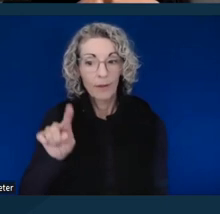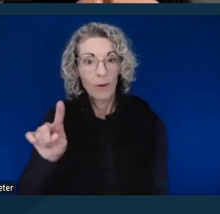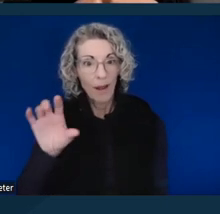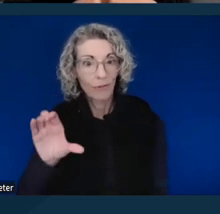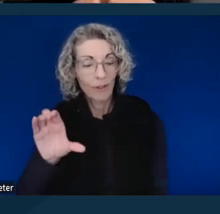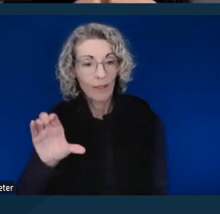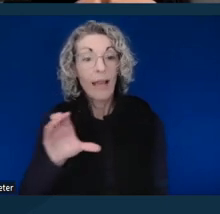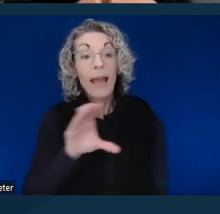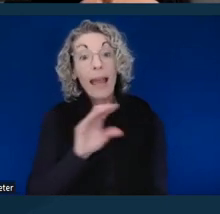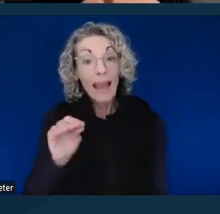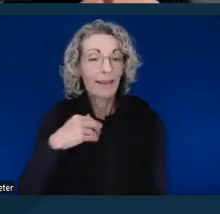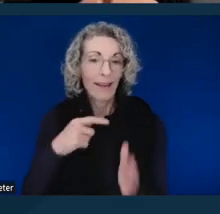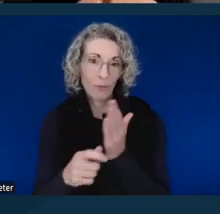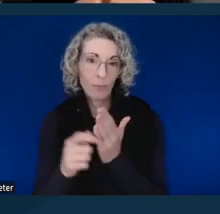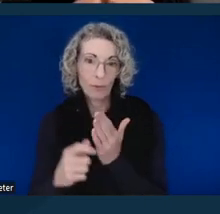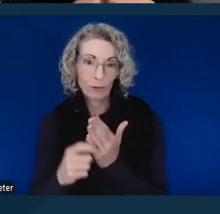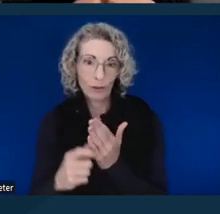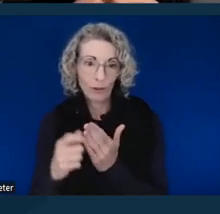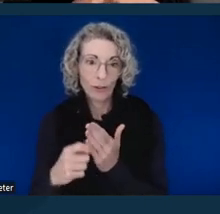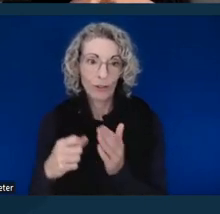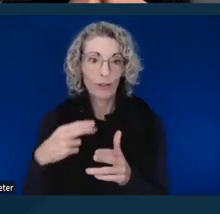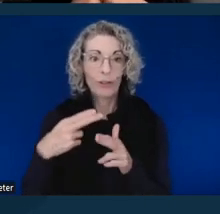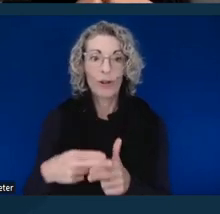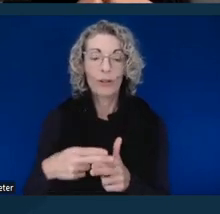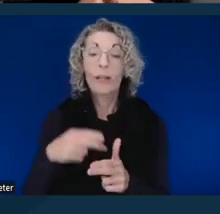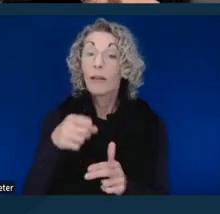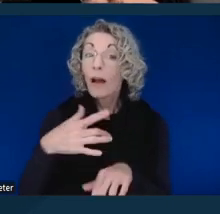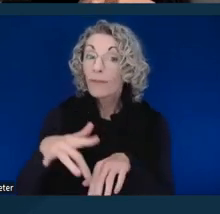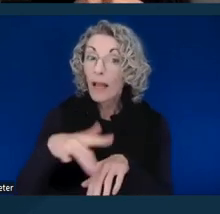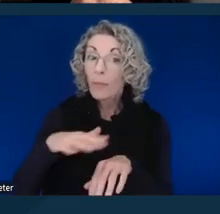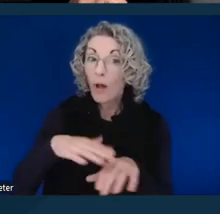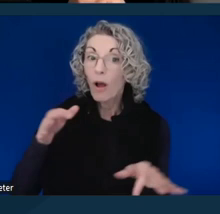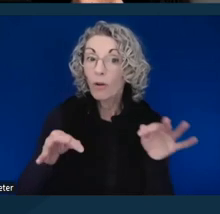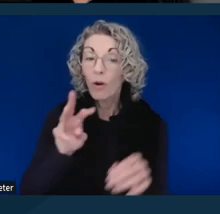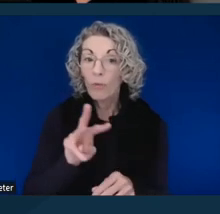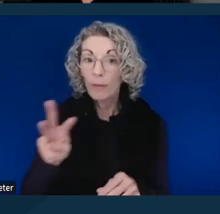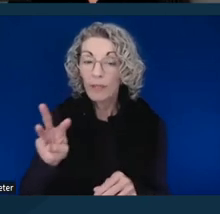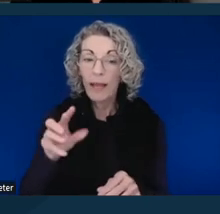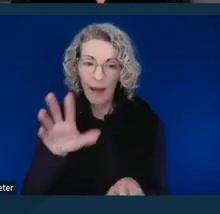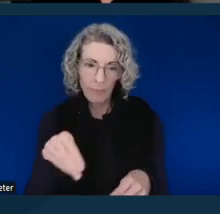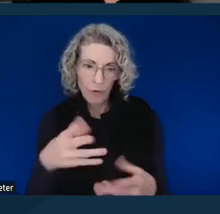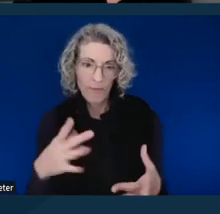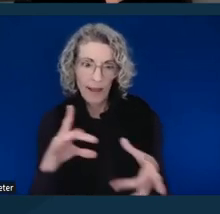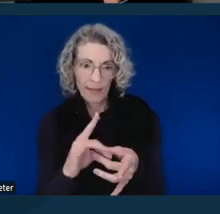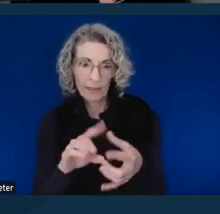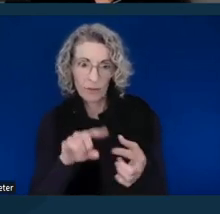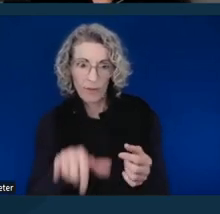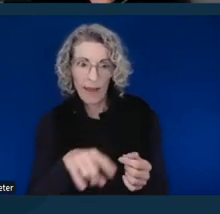They also have a brochure that's entitled, and this is available on the court's website, I provide a link there, a brochure entitled